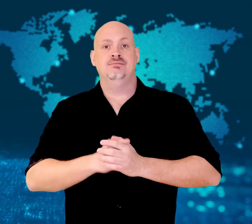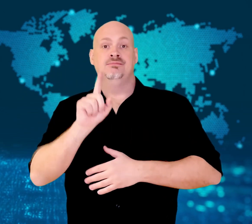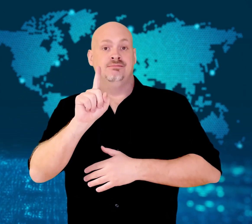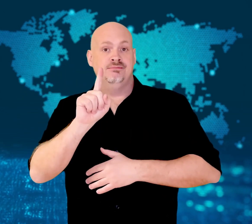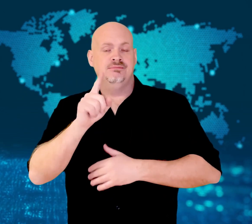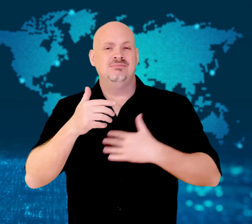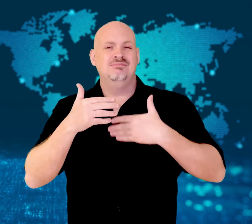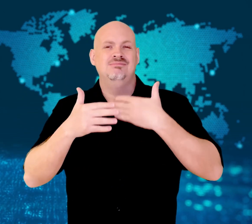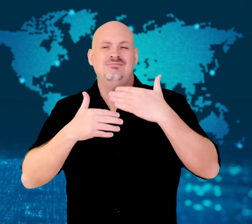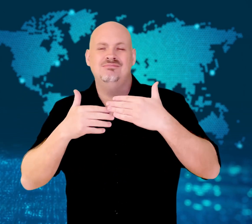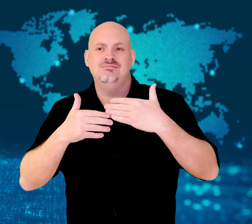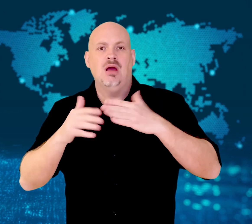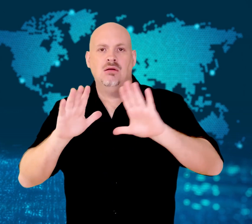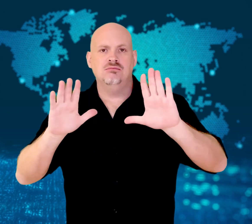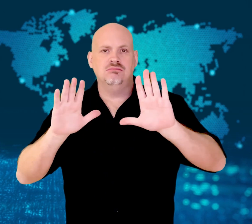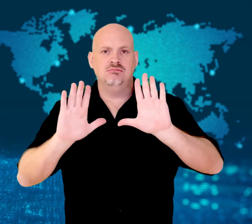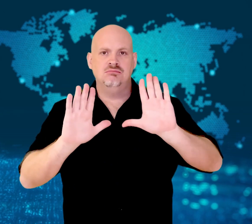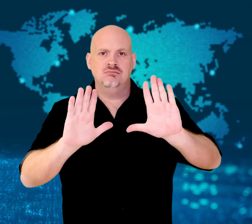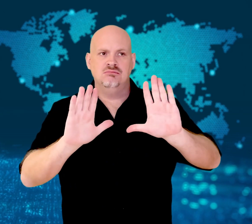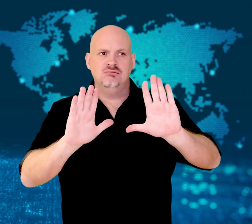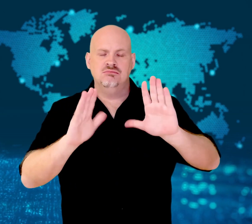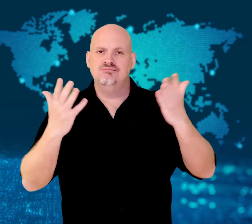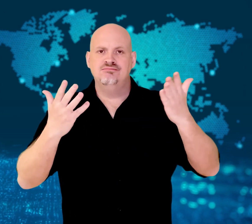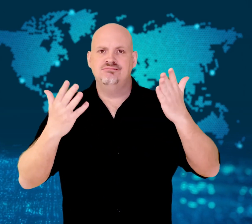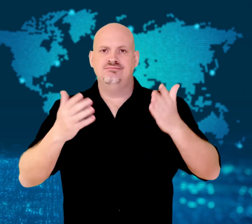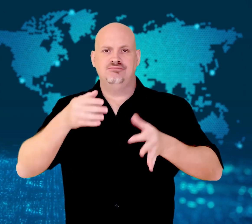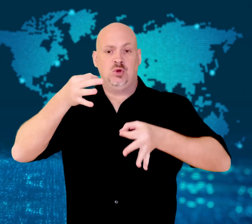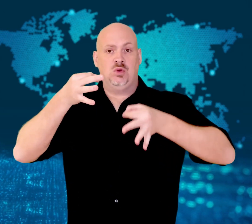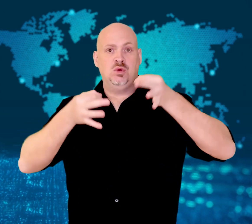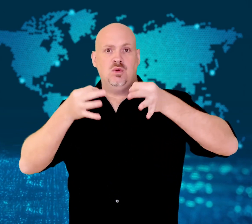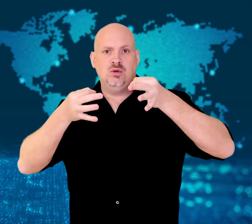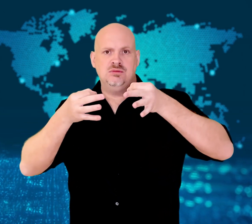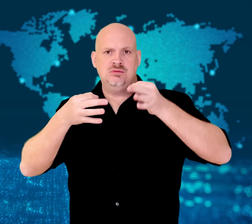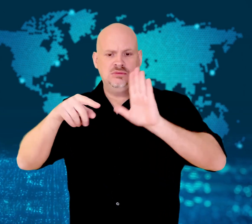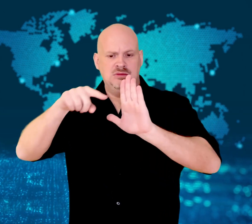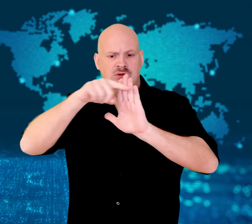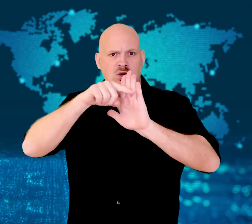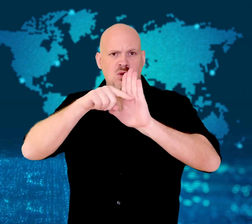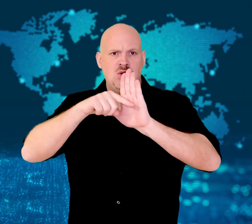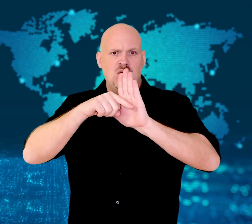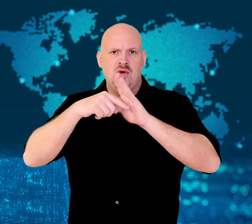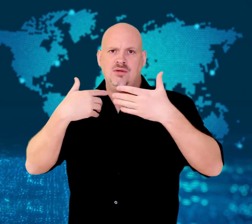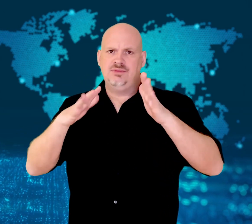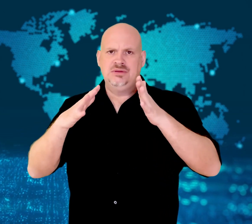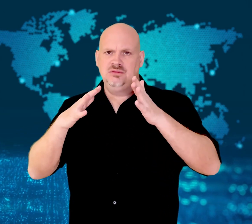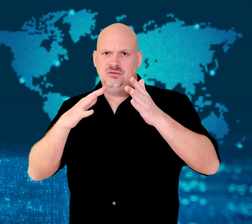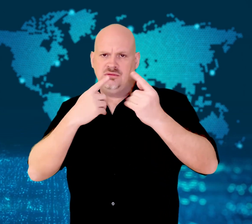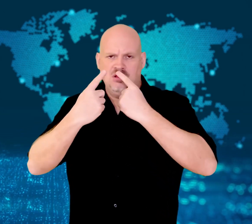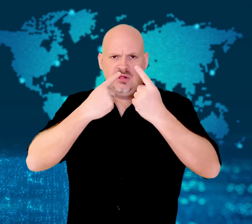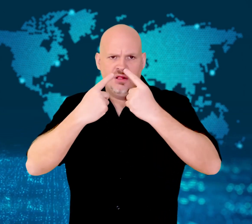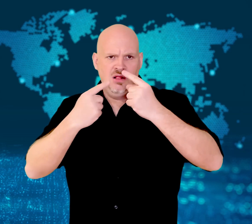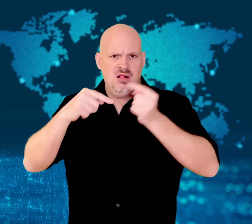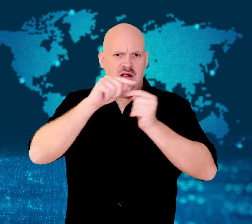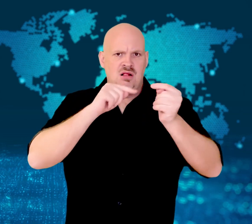as the country considered changing some of its mandatory